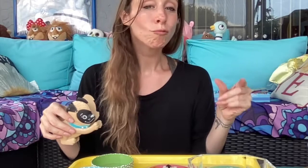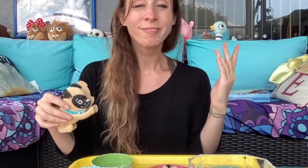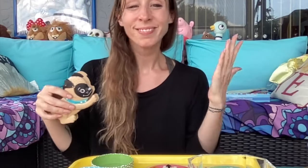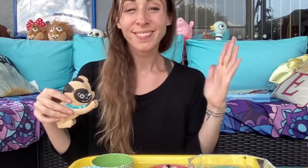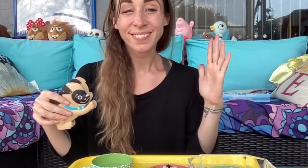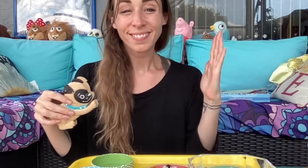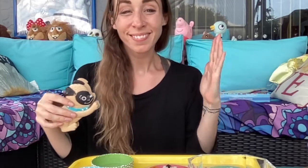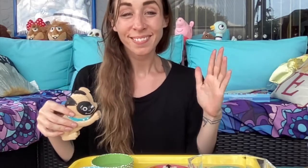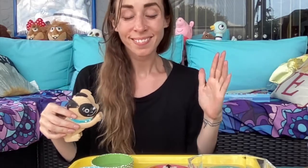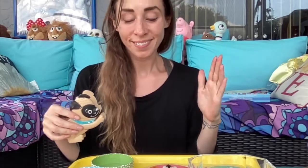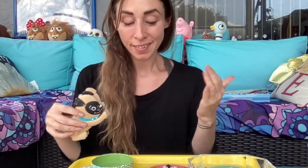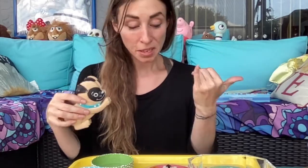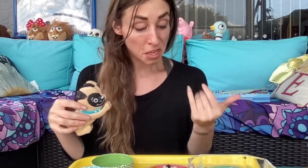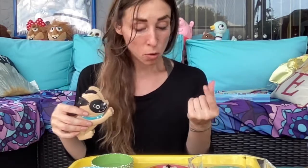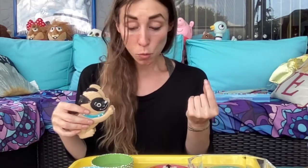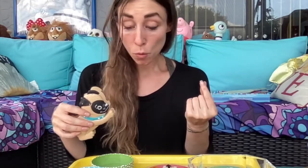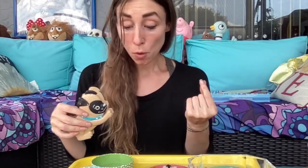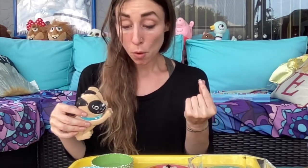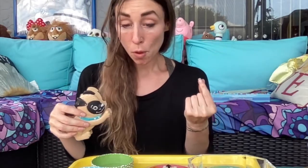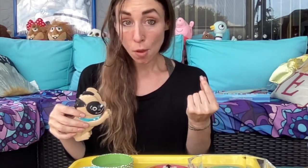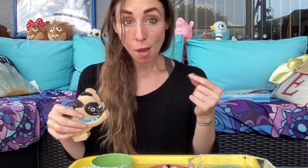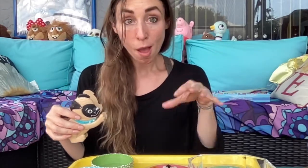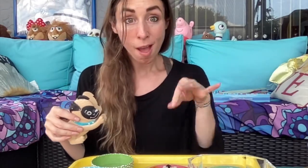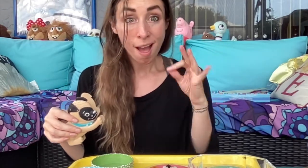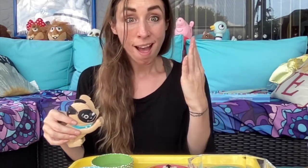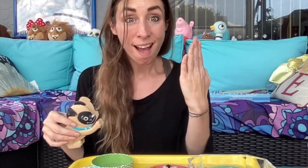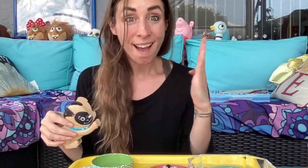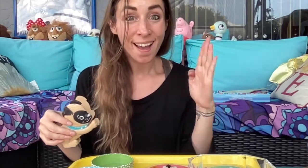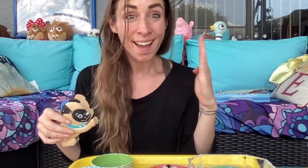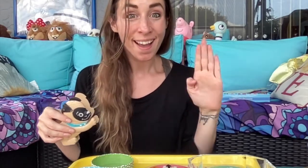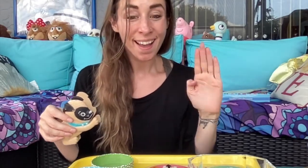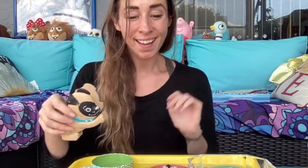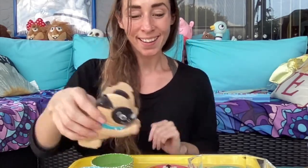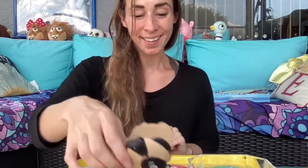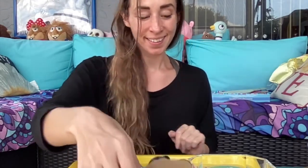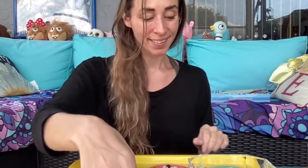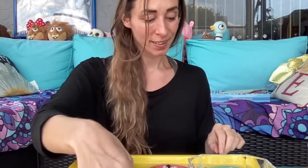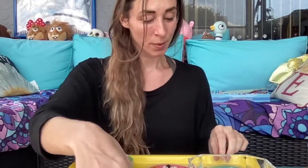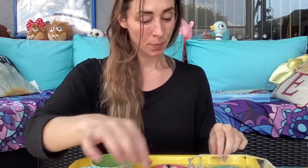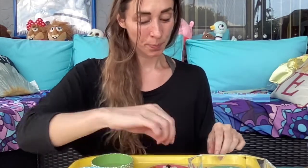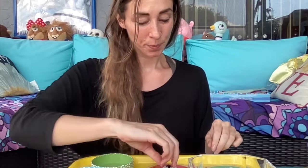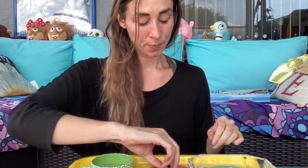Green is finished, now I will pick for blue.